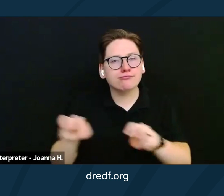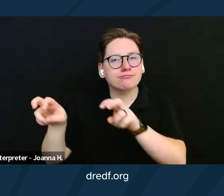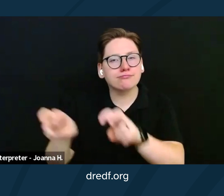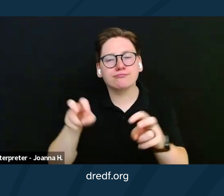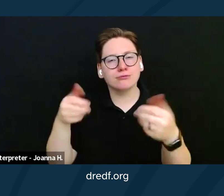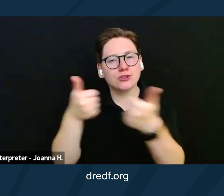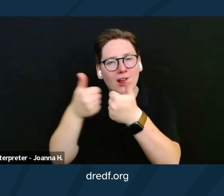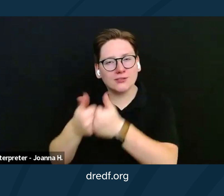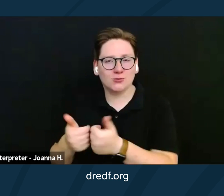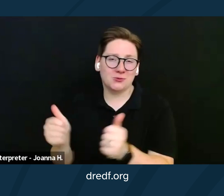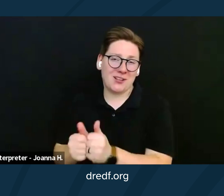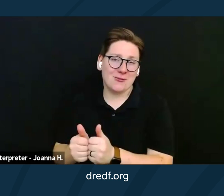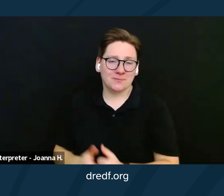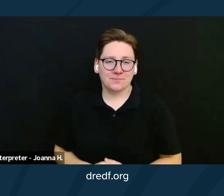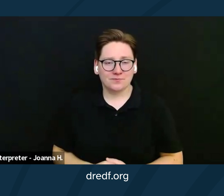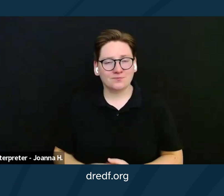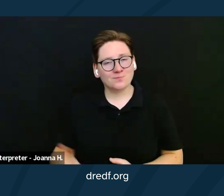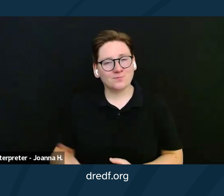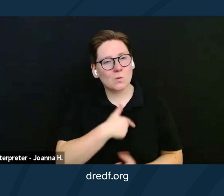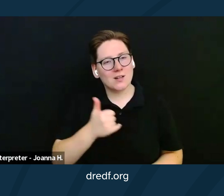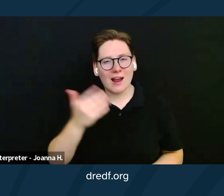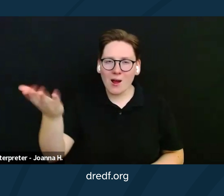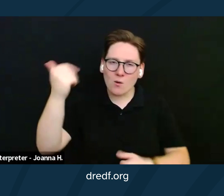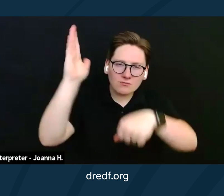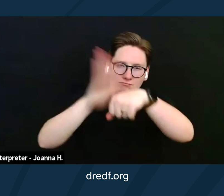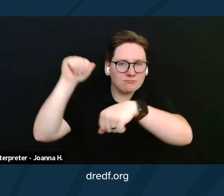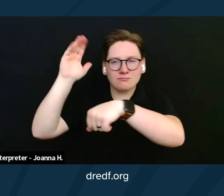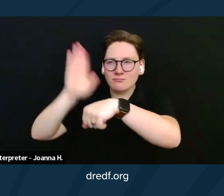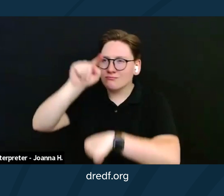We are calling on our legislators to help us navigate